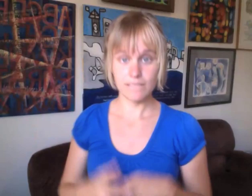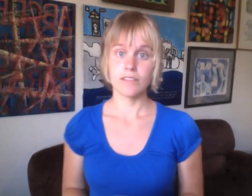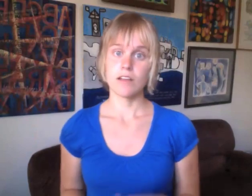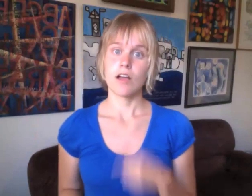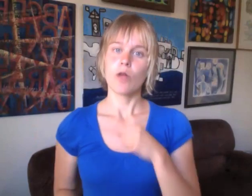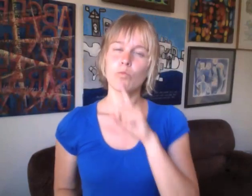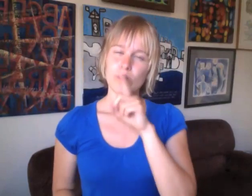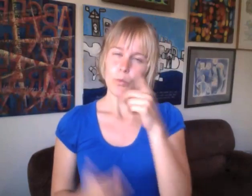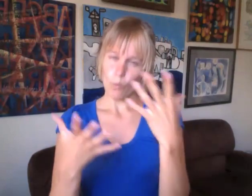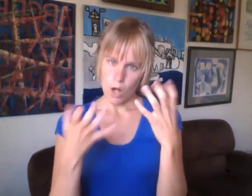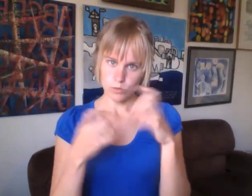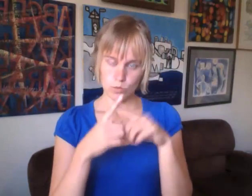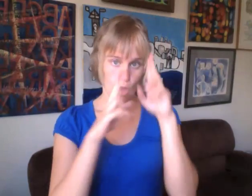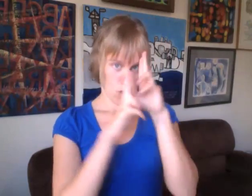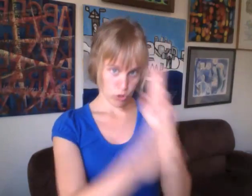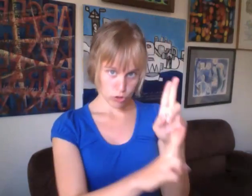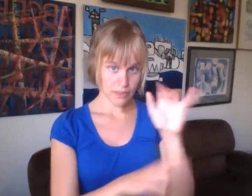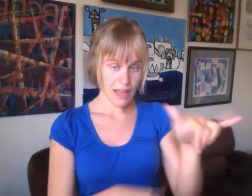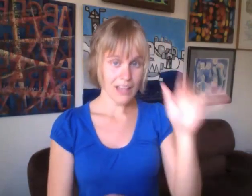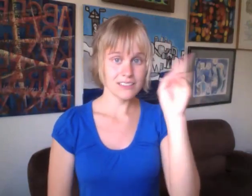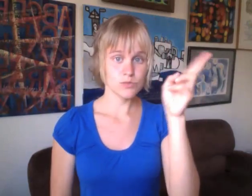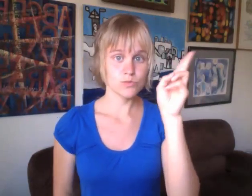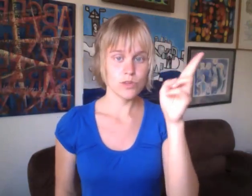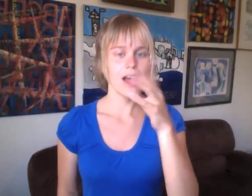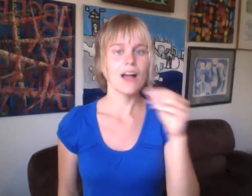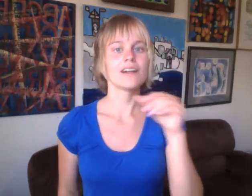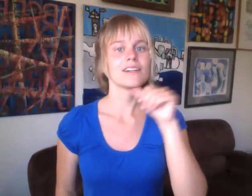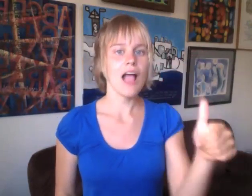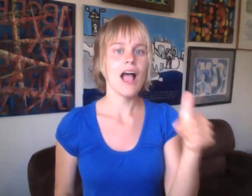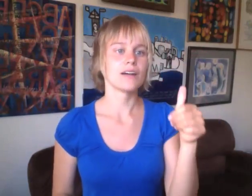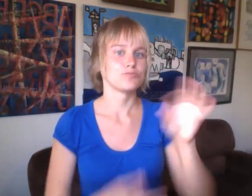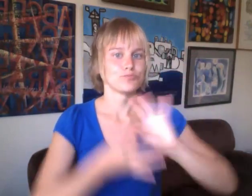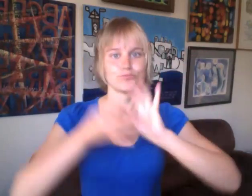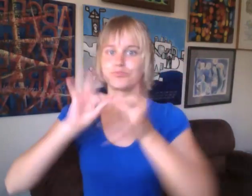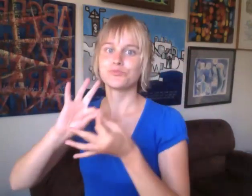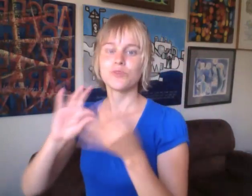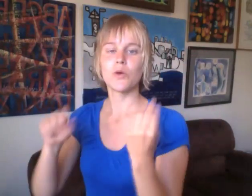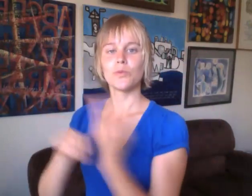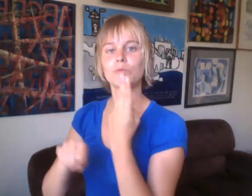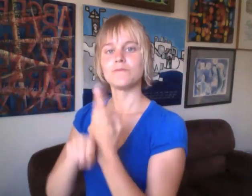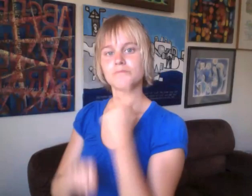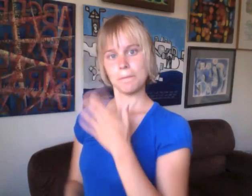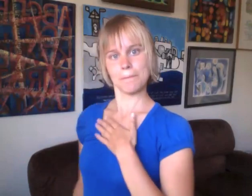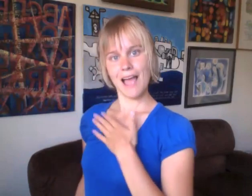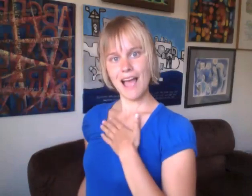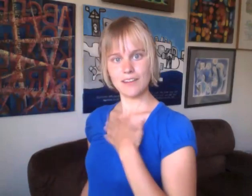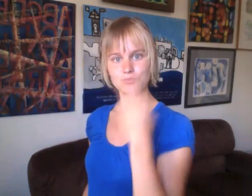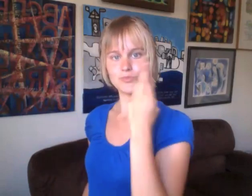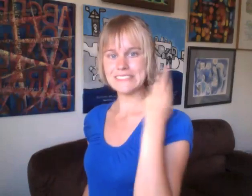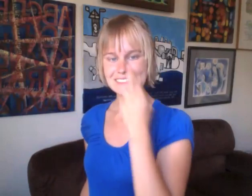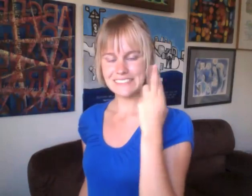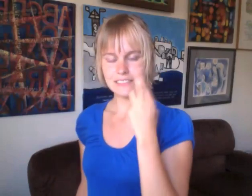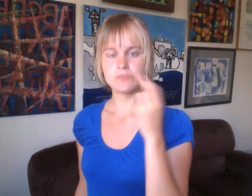I really want to honor that history by not appropriating dreadlocks for my own purposes.